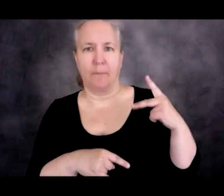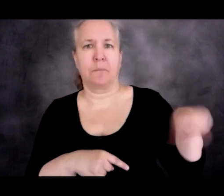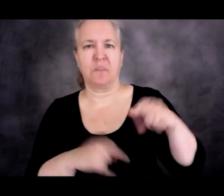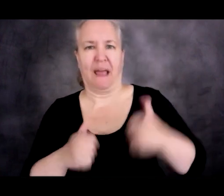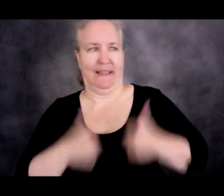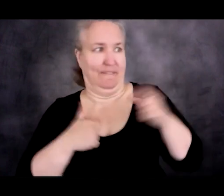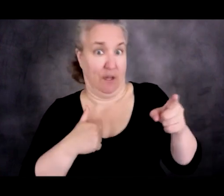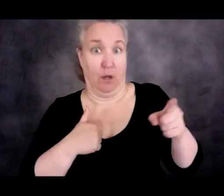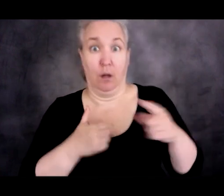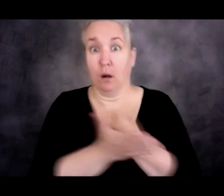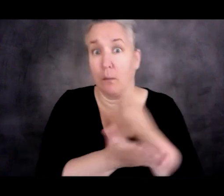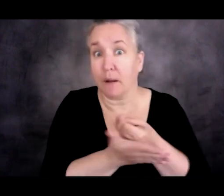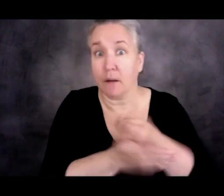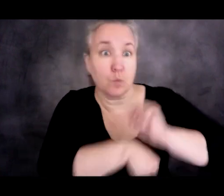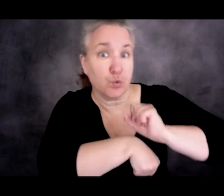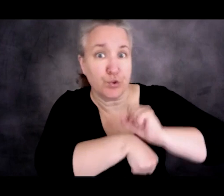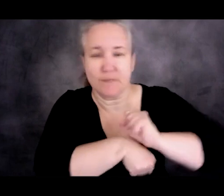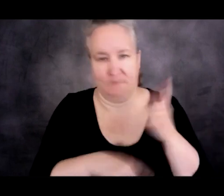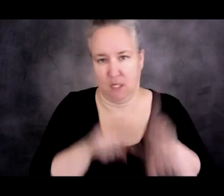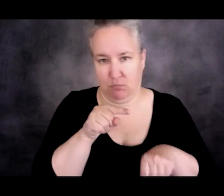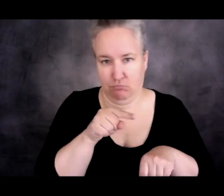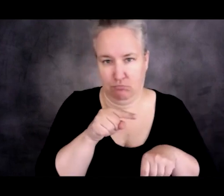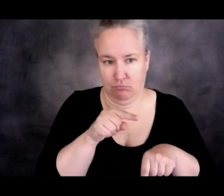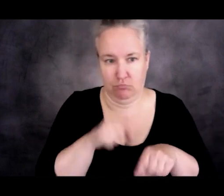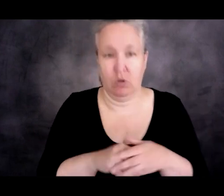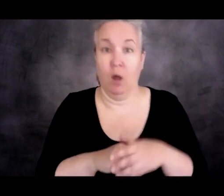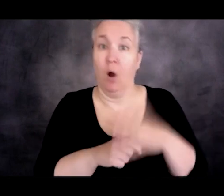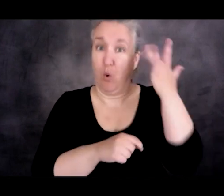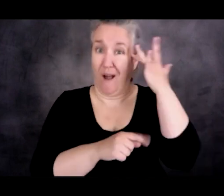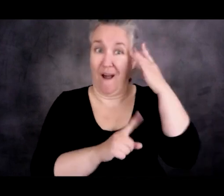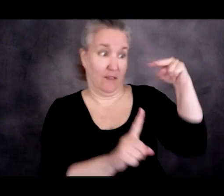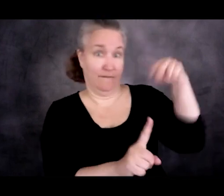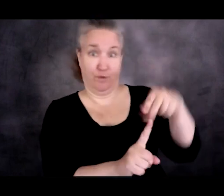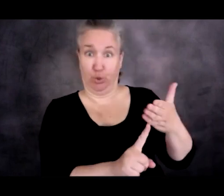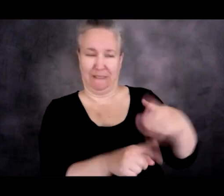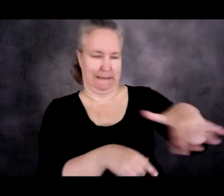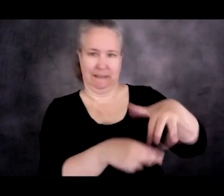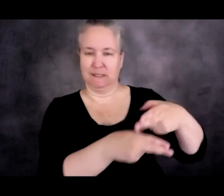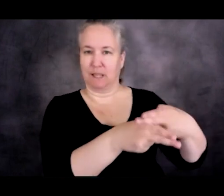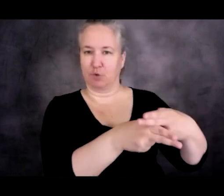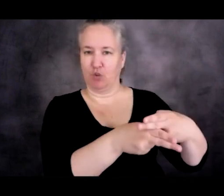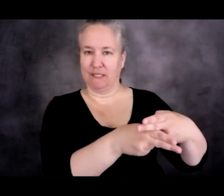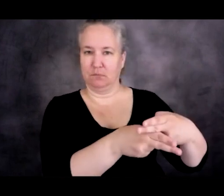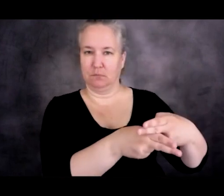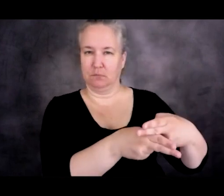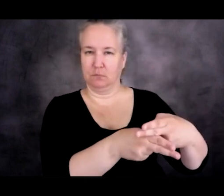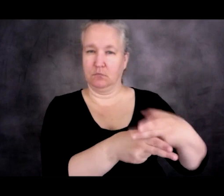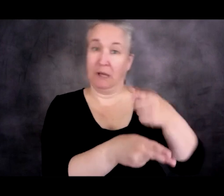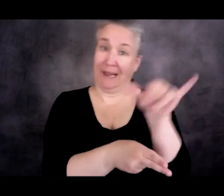And again, the idea that this is all temporary. But as you describe, there are lots of these places now